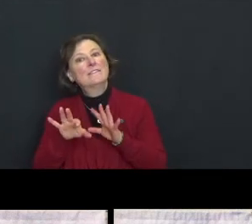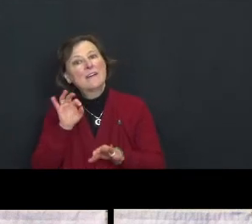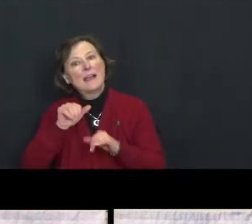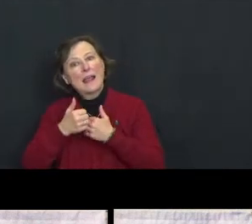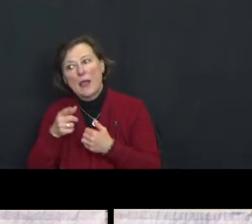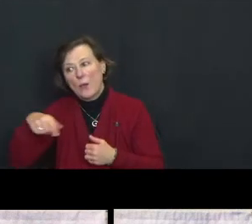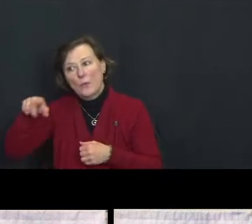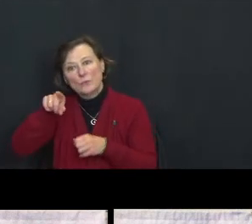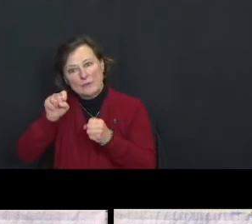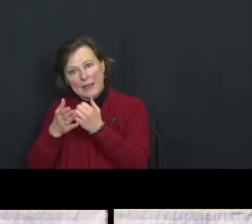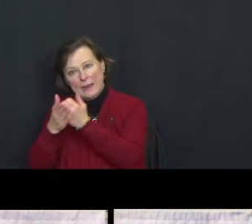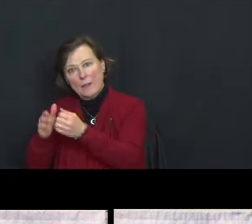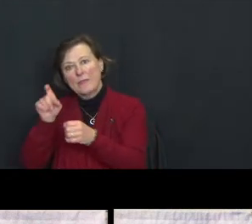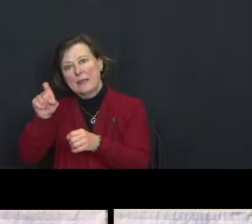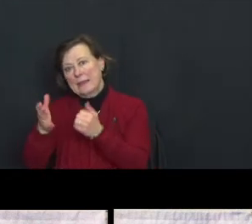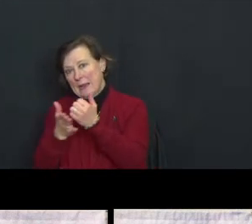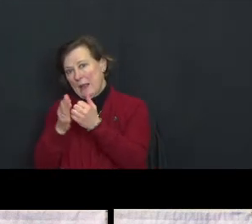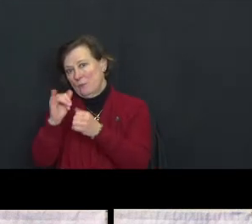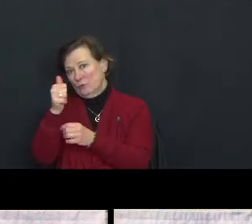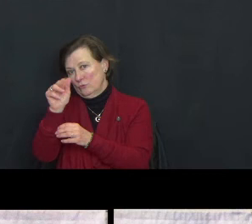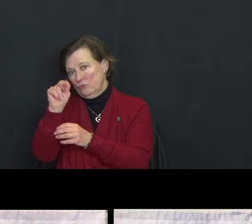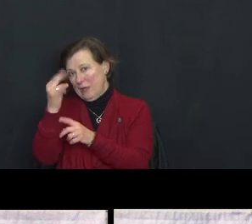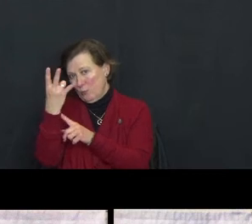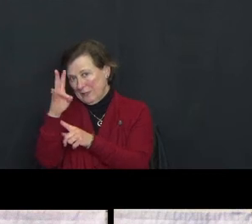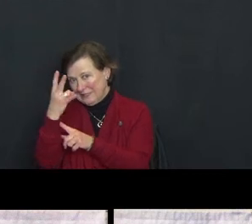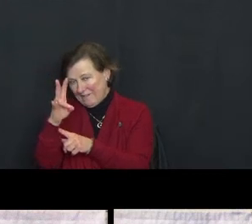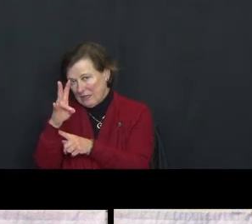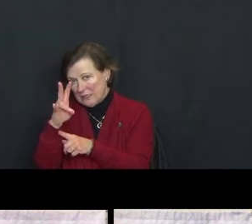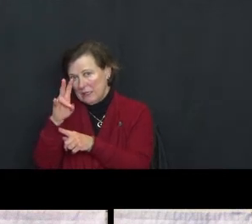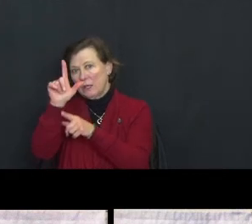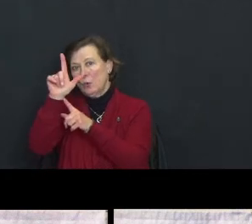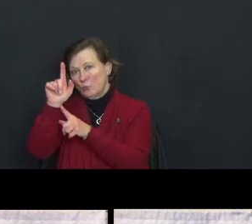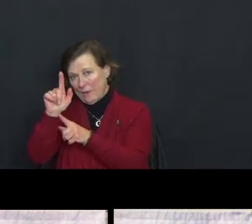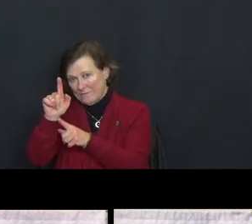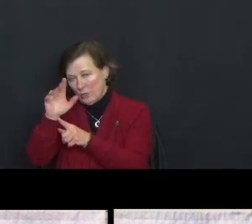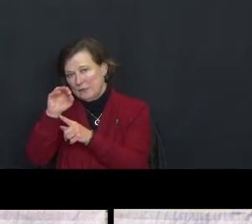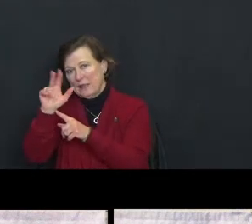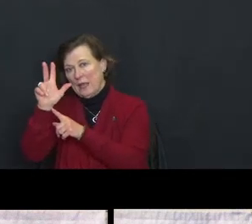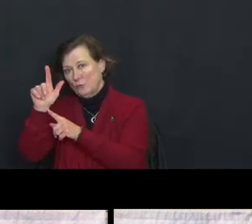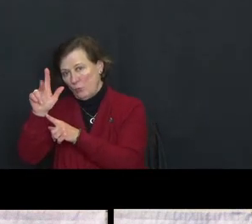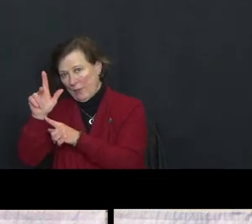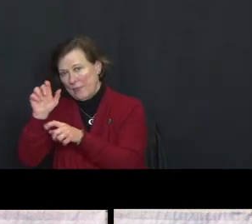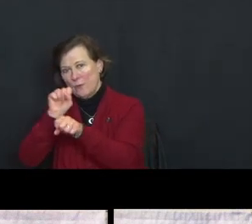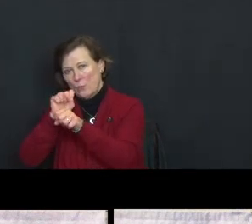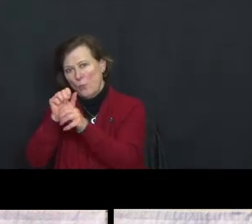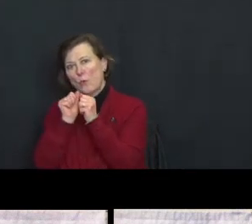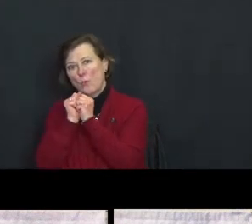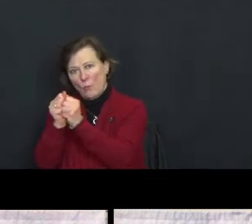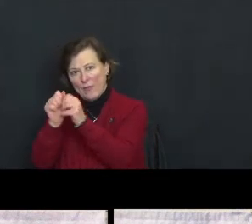They need help on January the 17th, 21st and 23rd working with families in need.